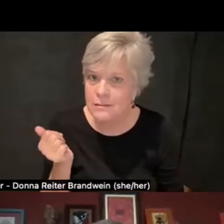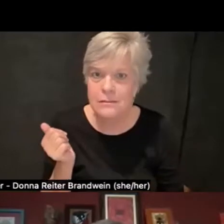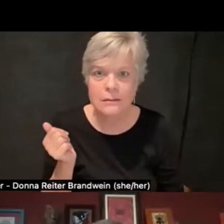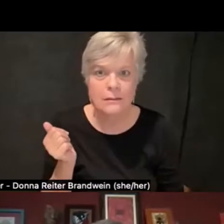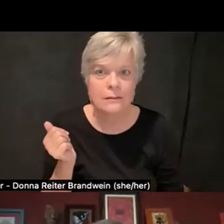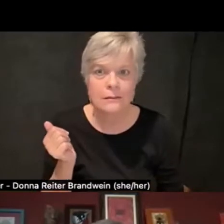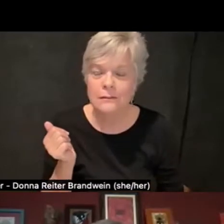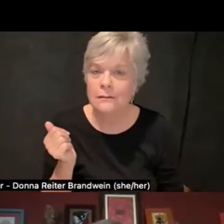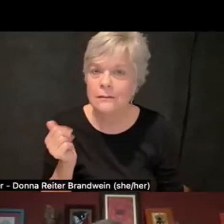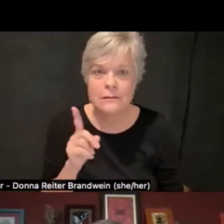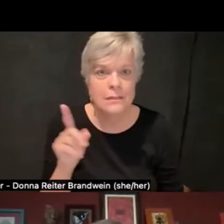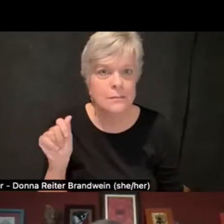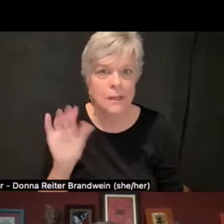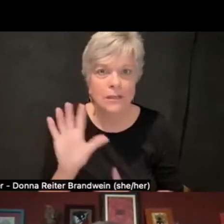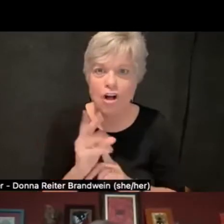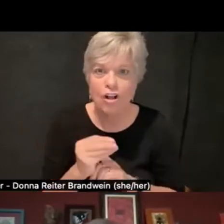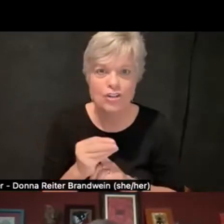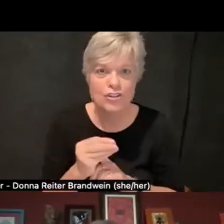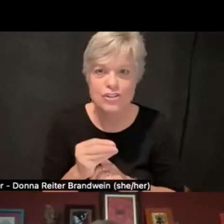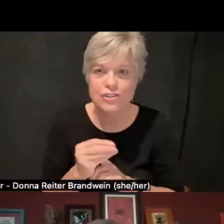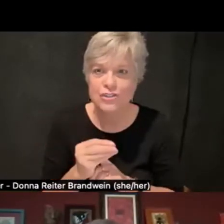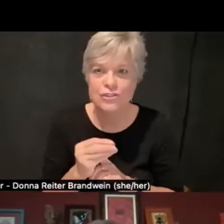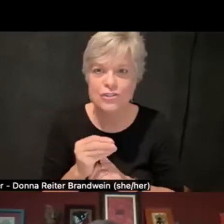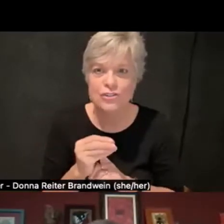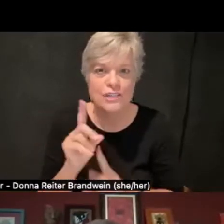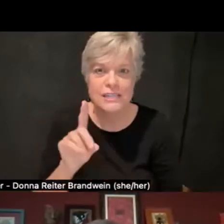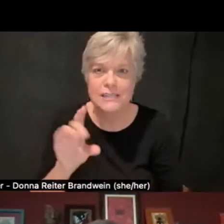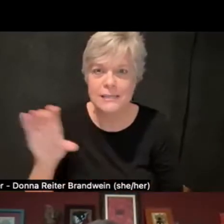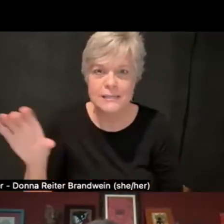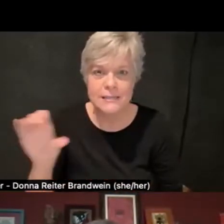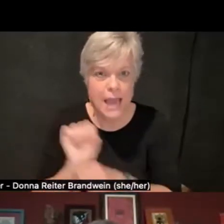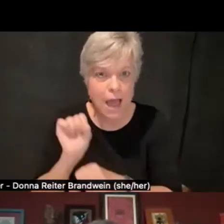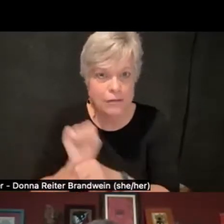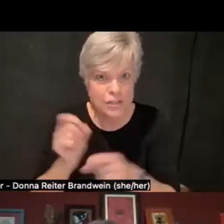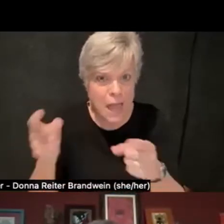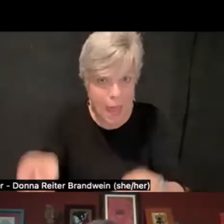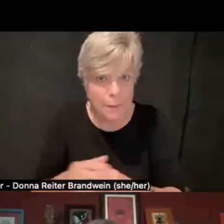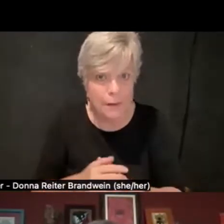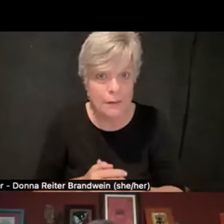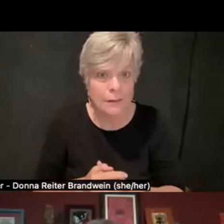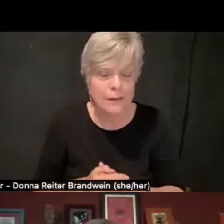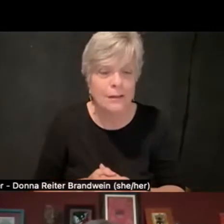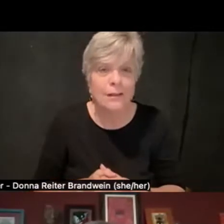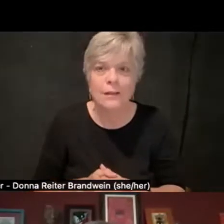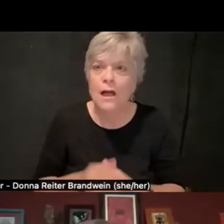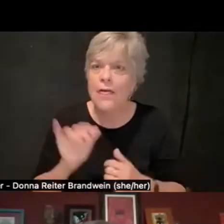Disability Cultural Center efforts occur, right? That's when we bring in some of our best speakers.